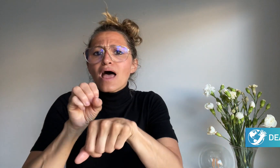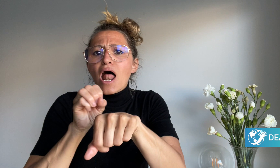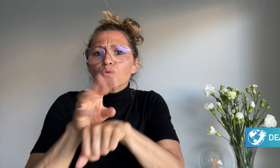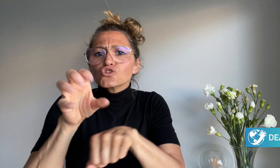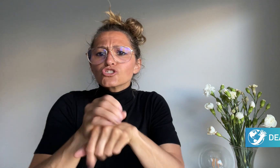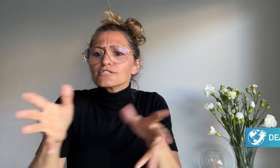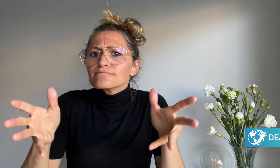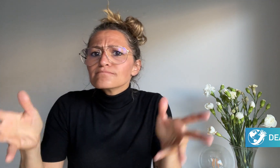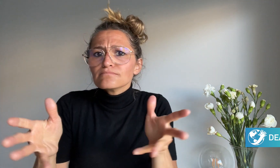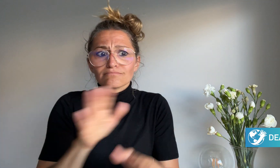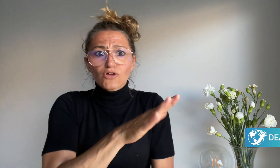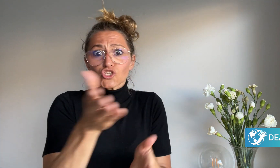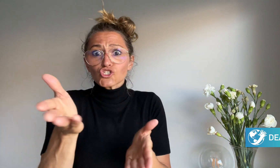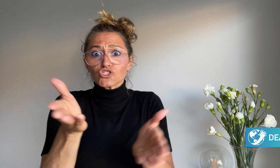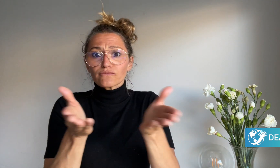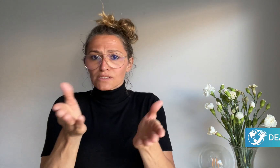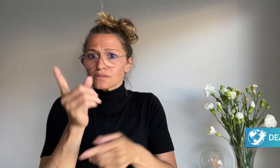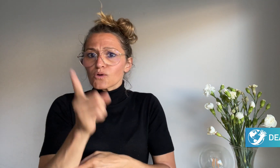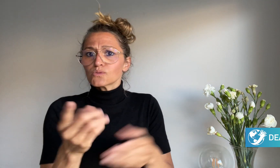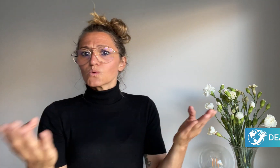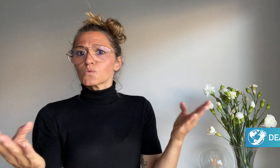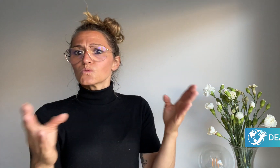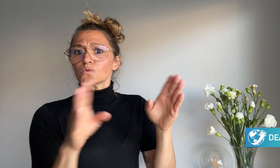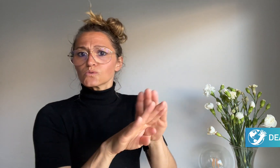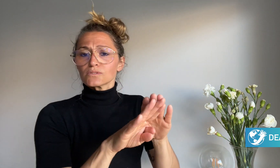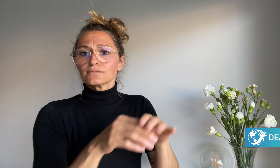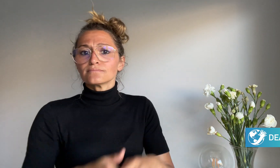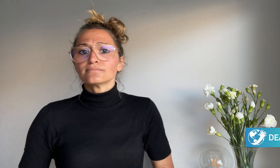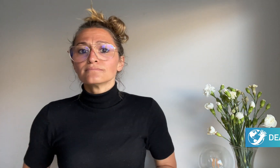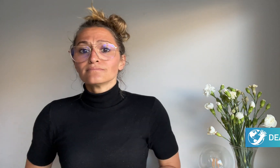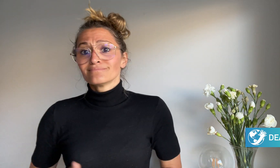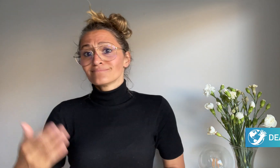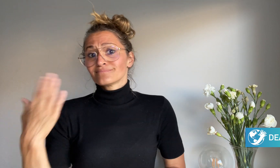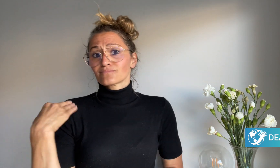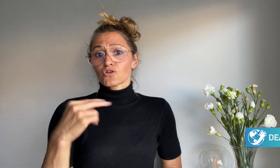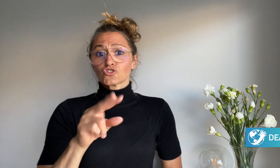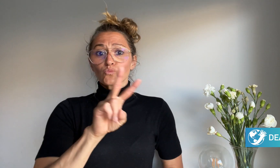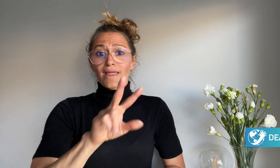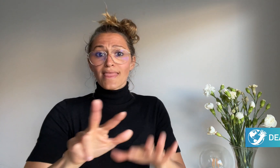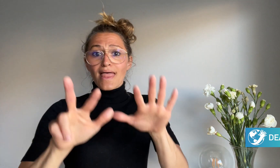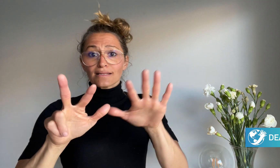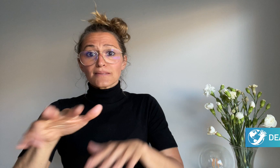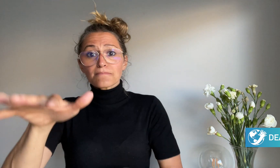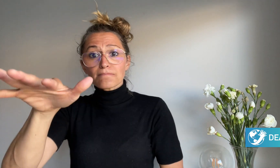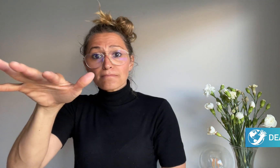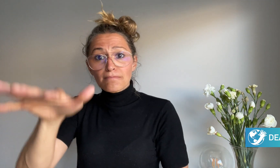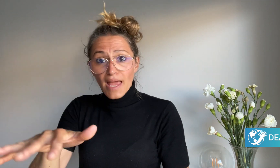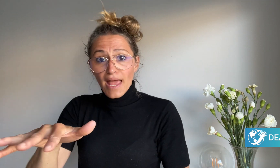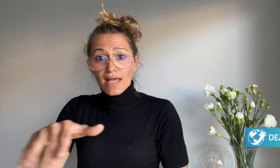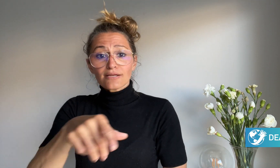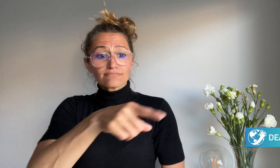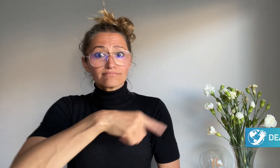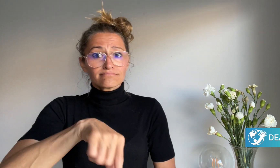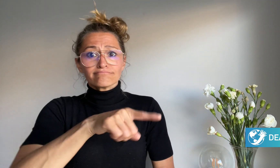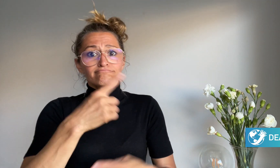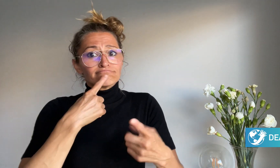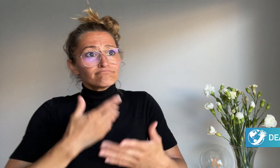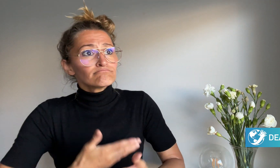they announced on Facebook they raised 31,000 euros